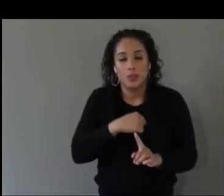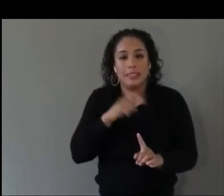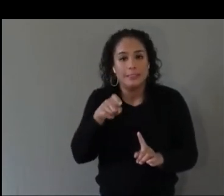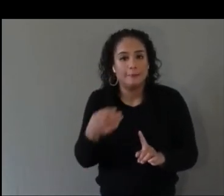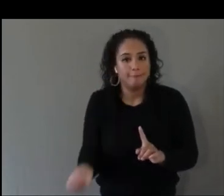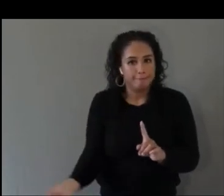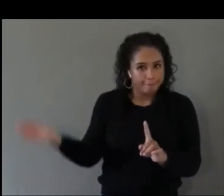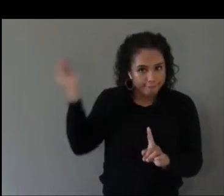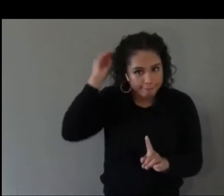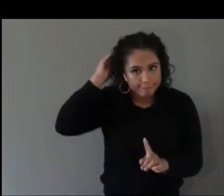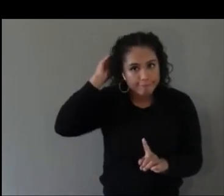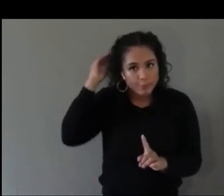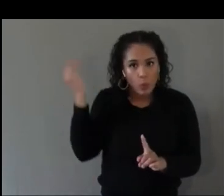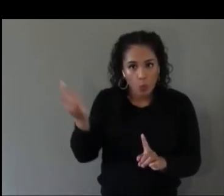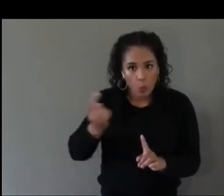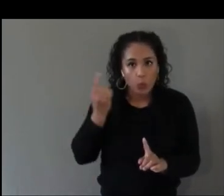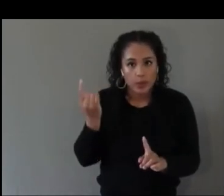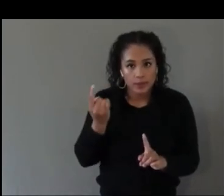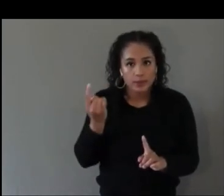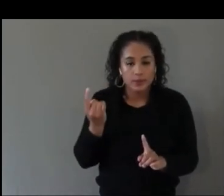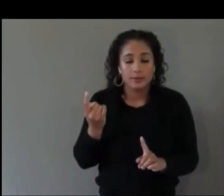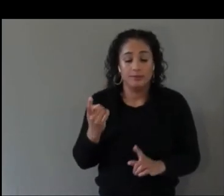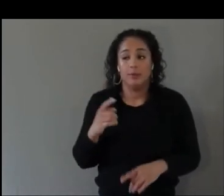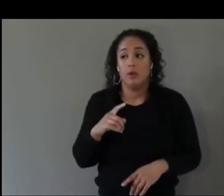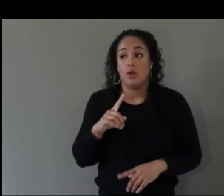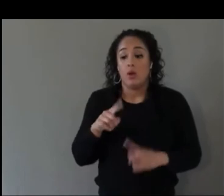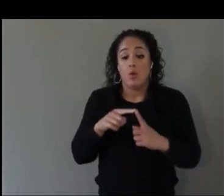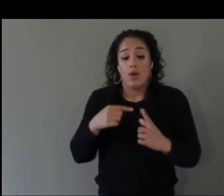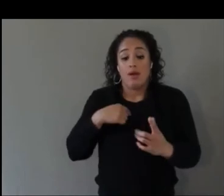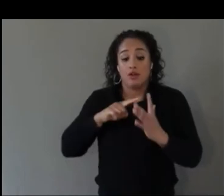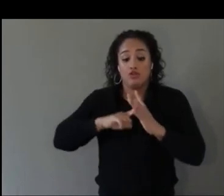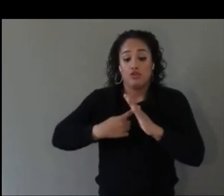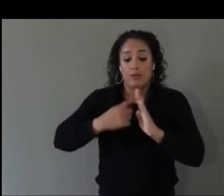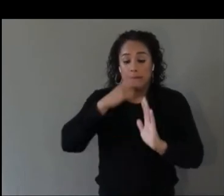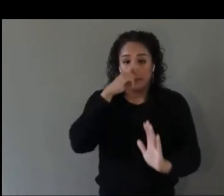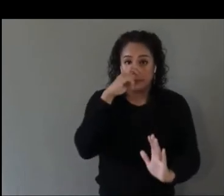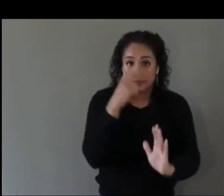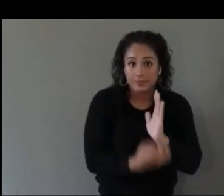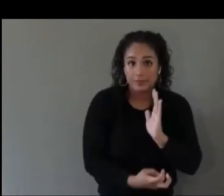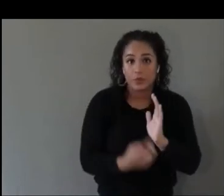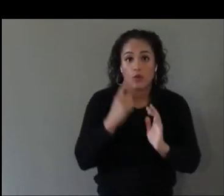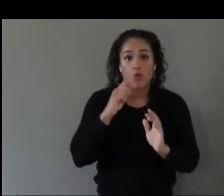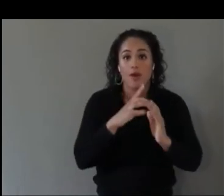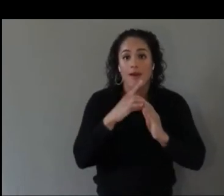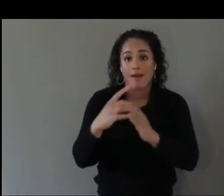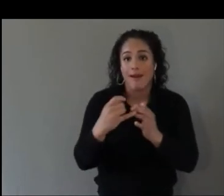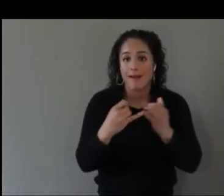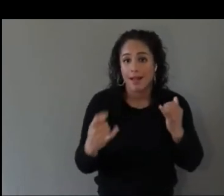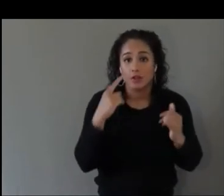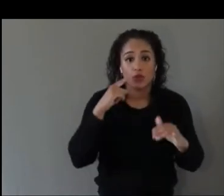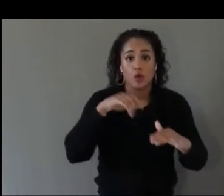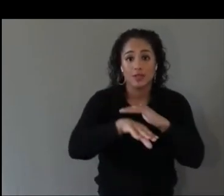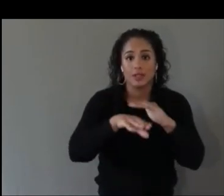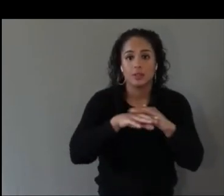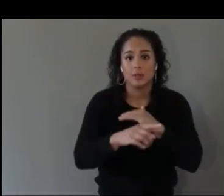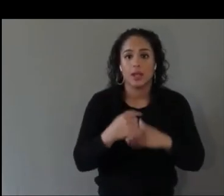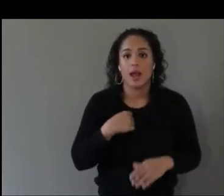When I started diving into where are these guidelines for accessibility, I looked at, what are